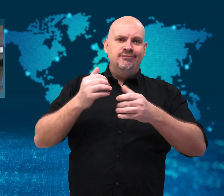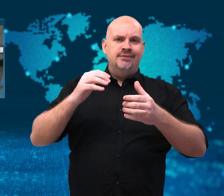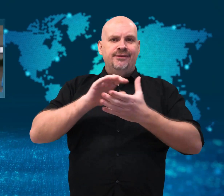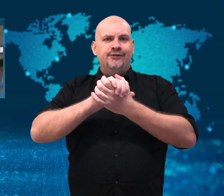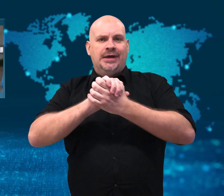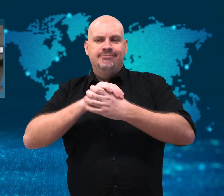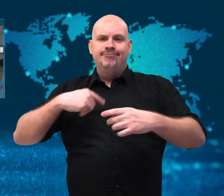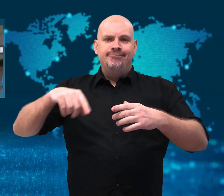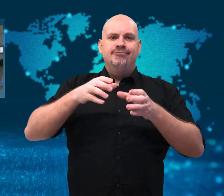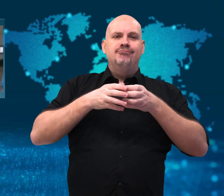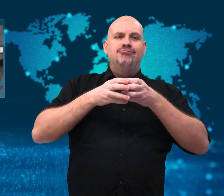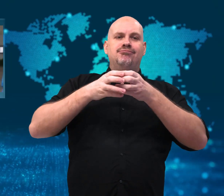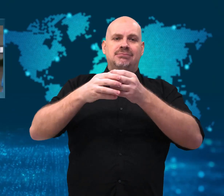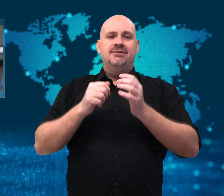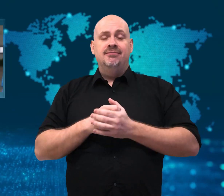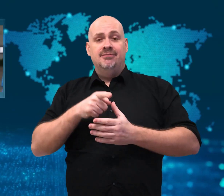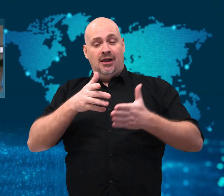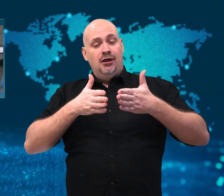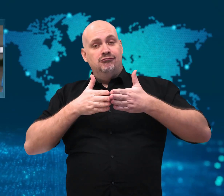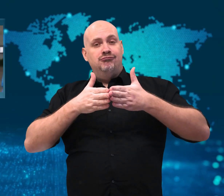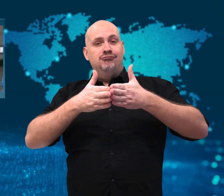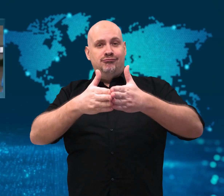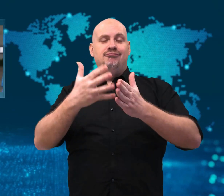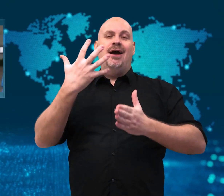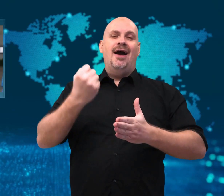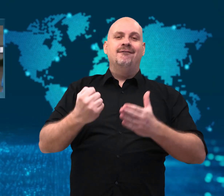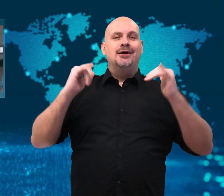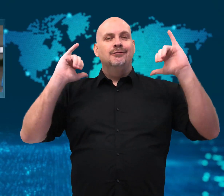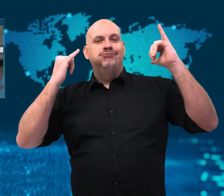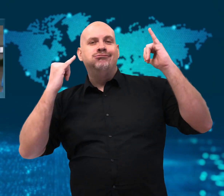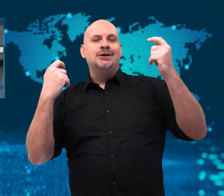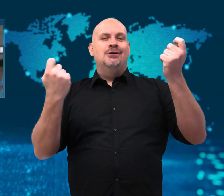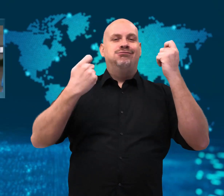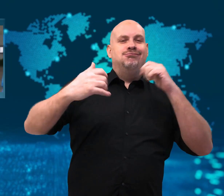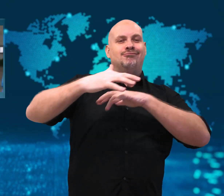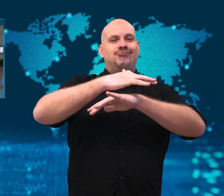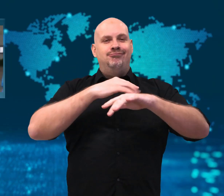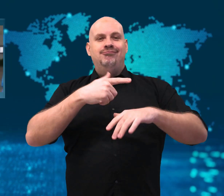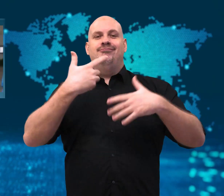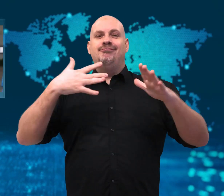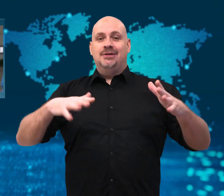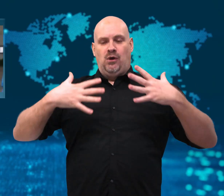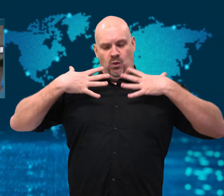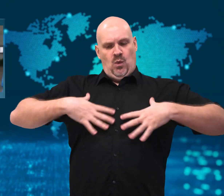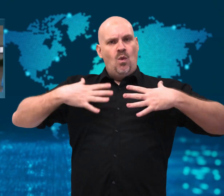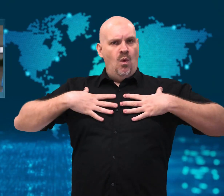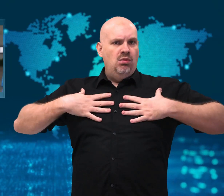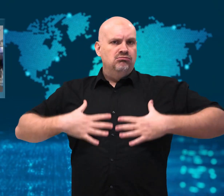fully clothed with a long-sleeved blouse,